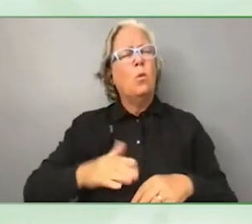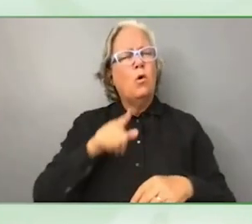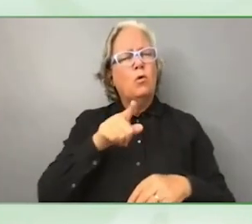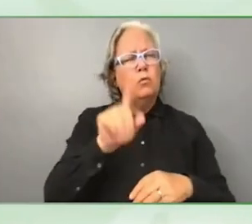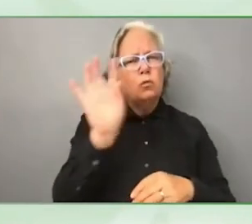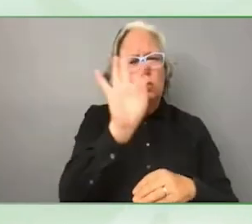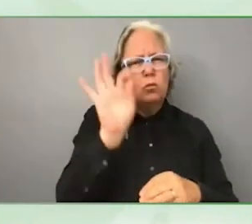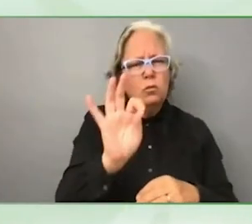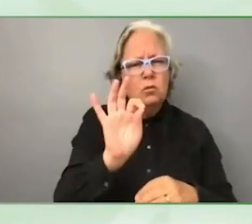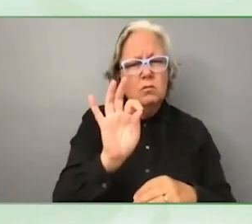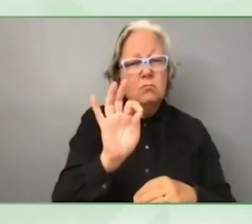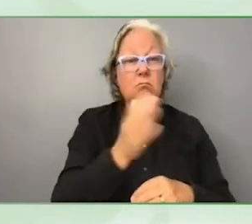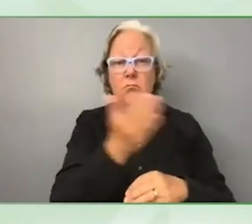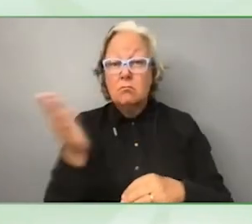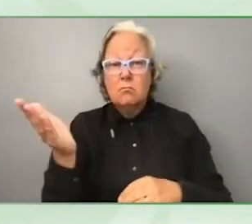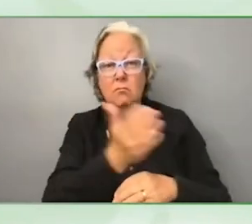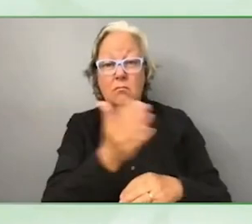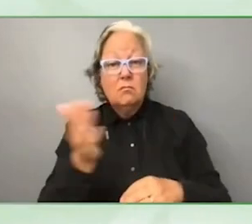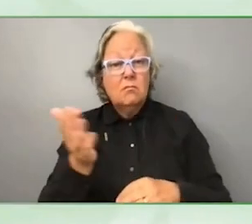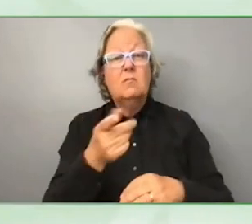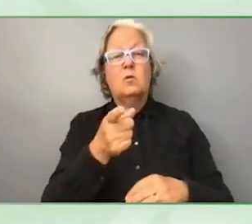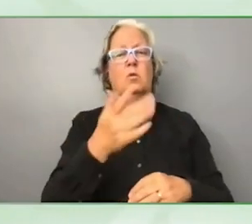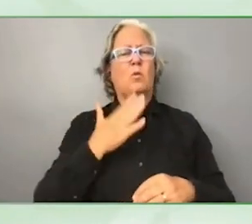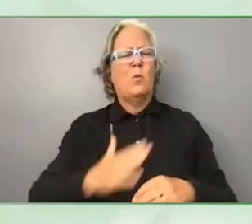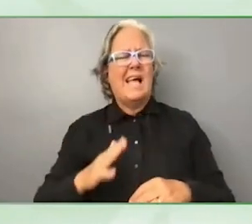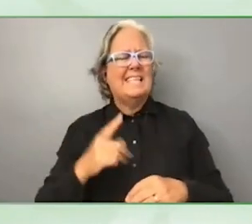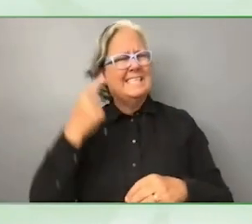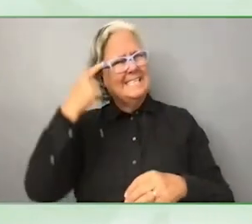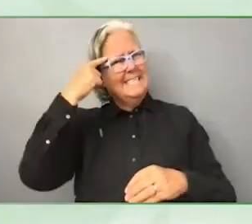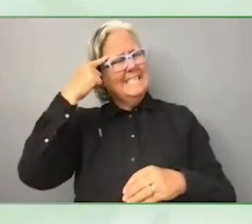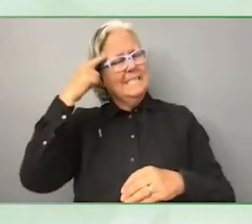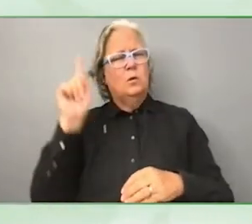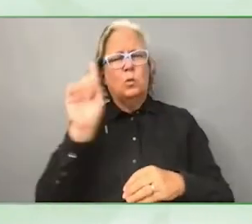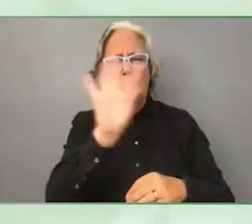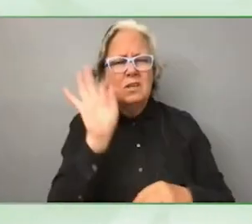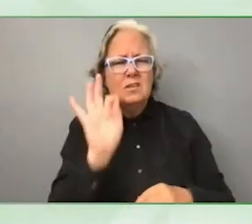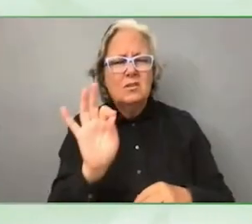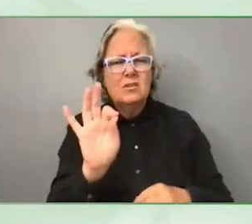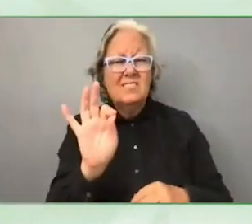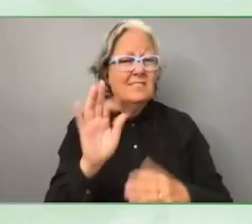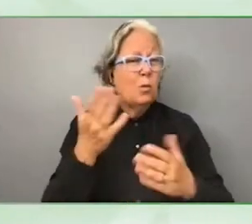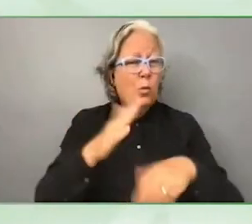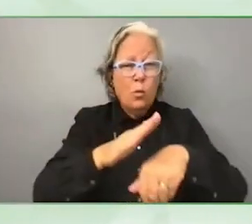anyone has a burning question or a comment, please put your hands up,